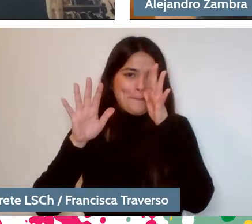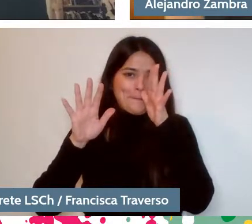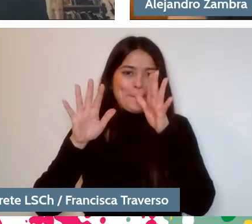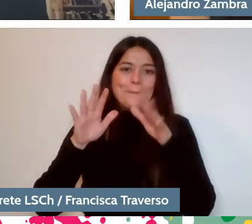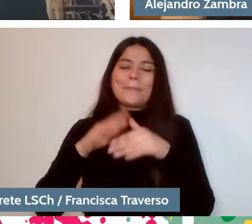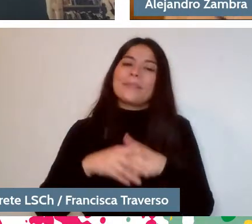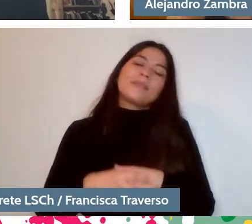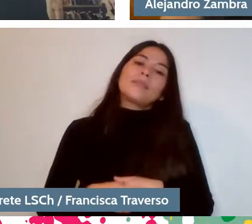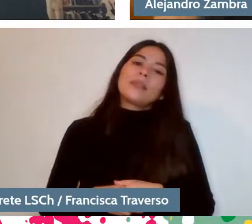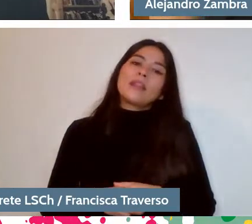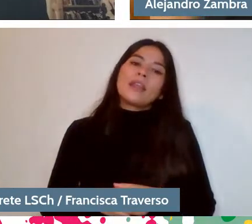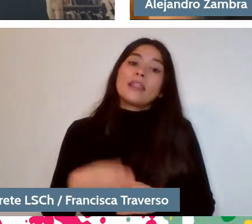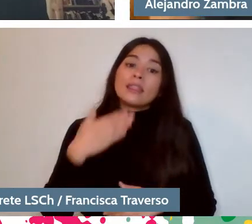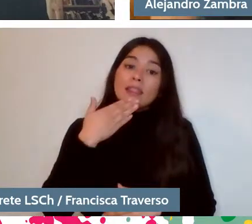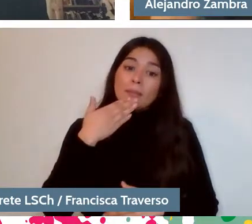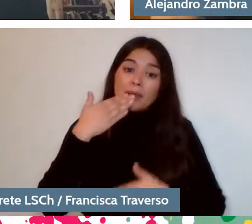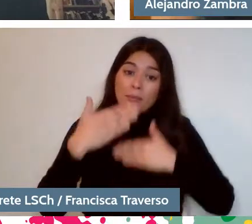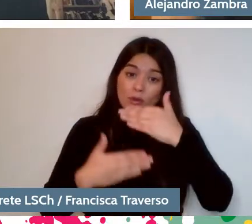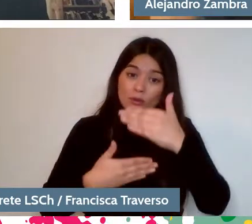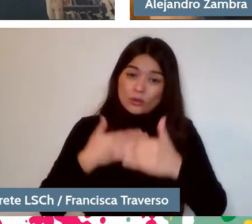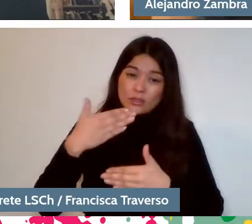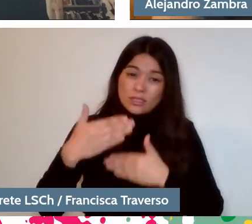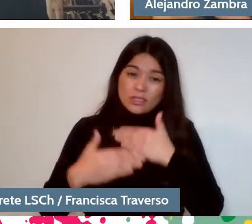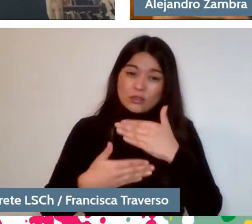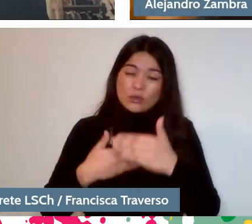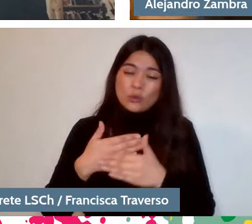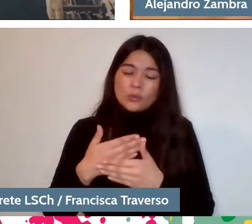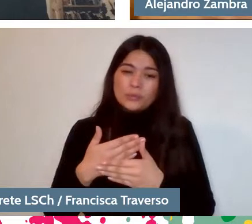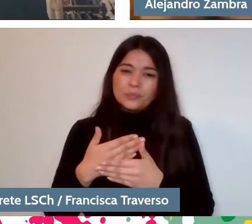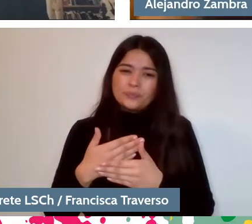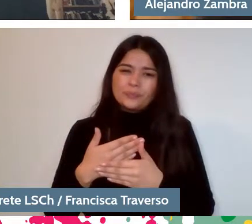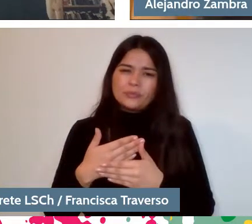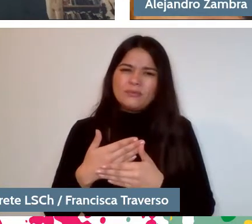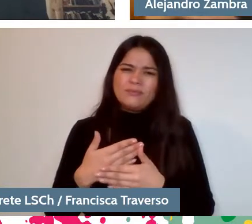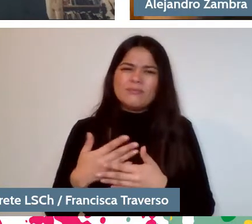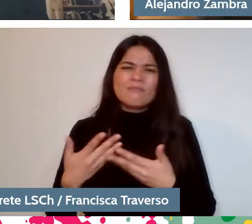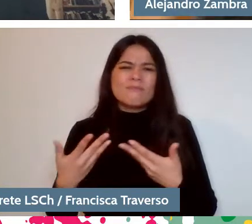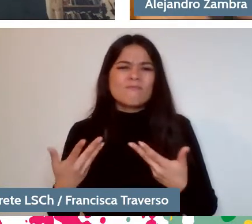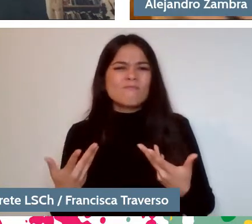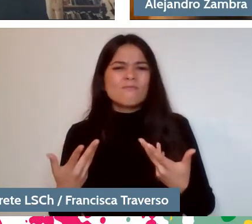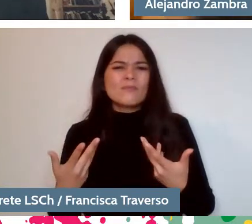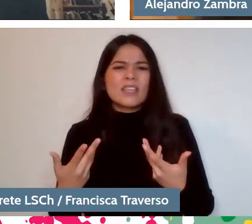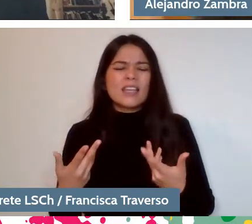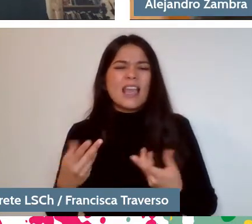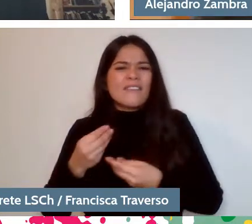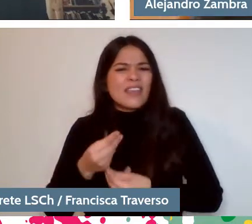And that process also dealt with a feeling of illegitimacy